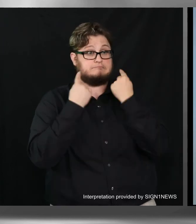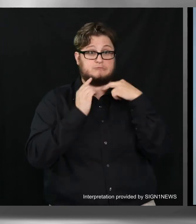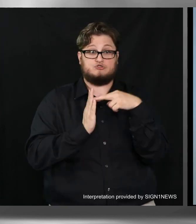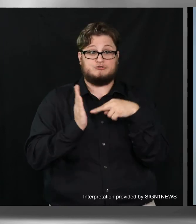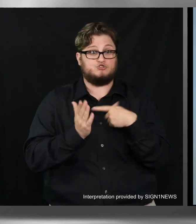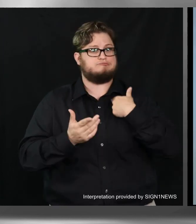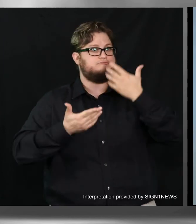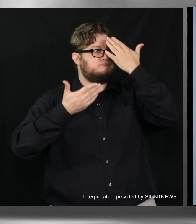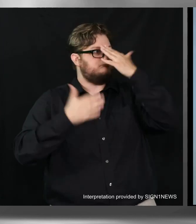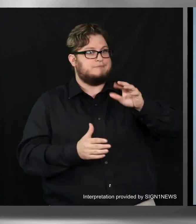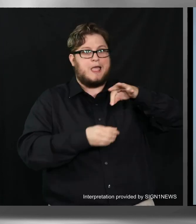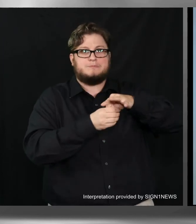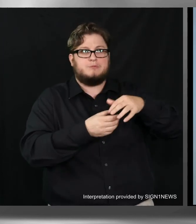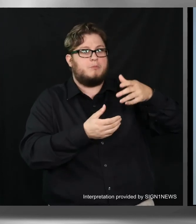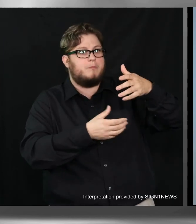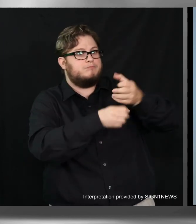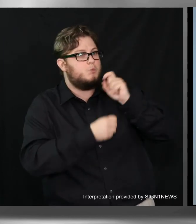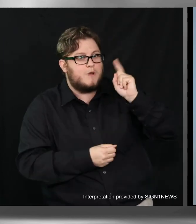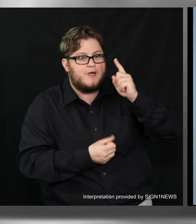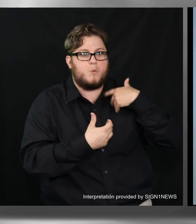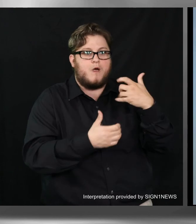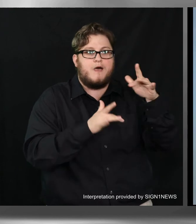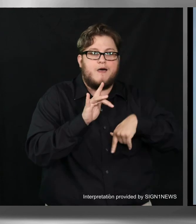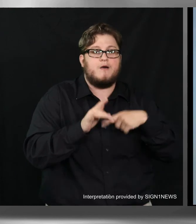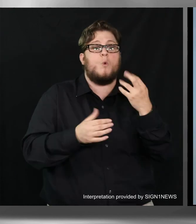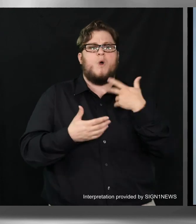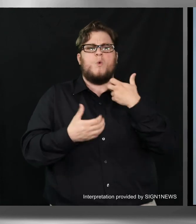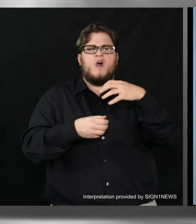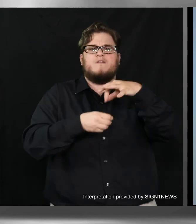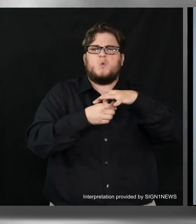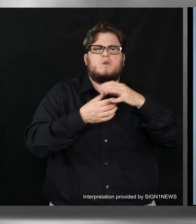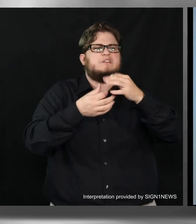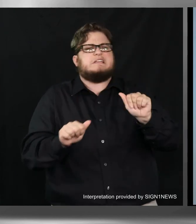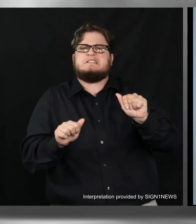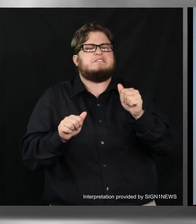accessing early voting, or other voting and disability related issues the number is